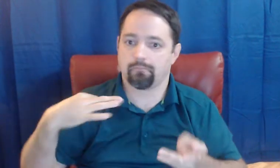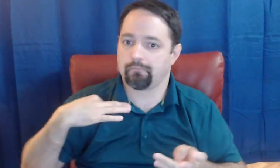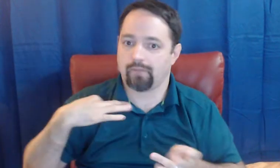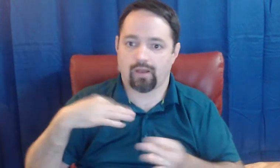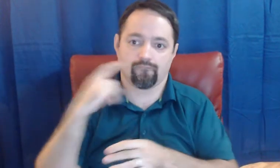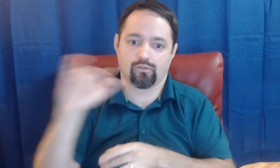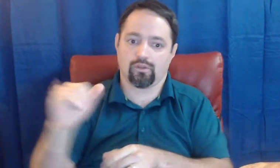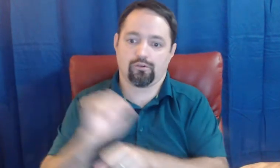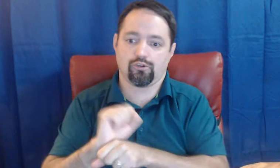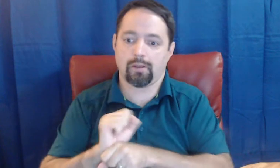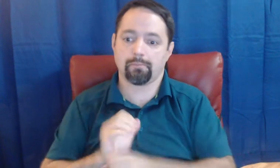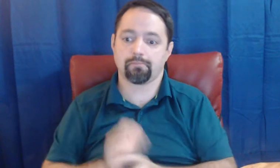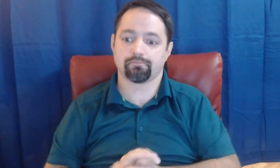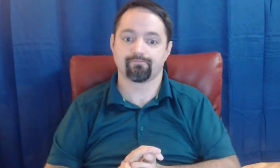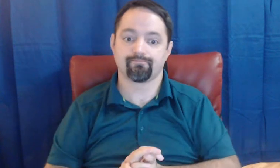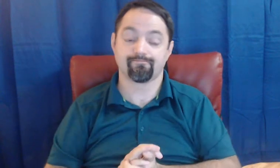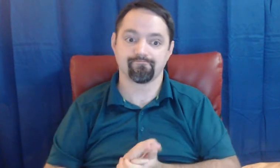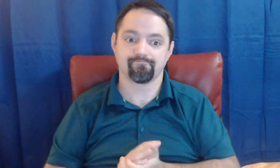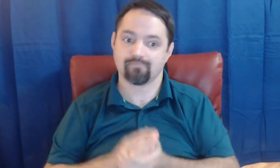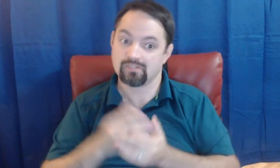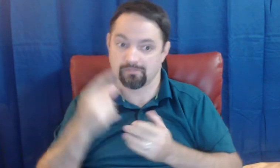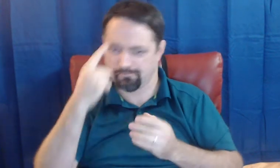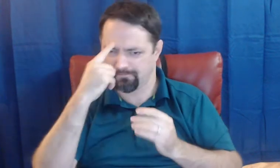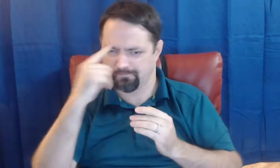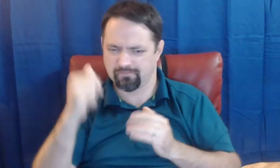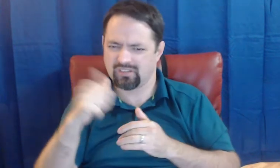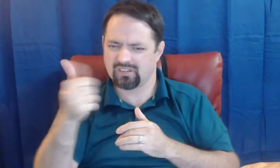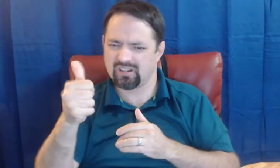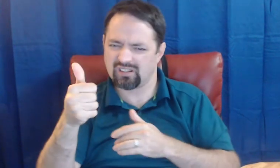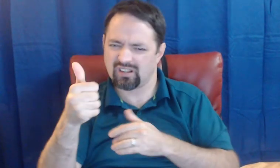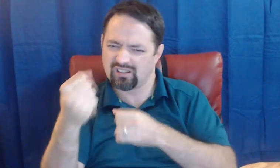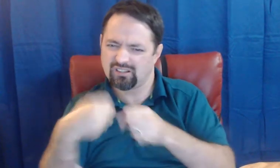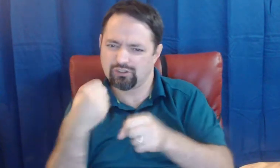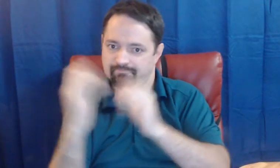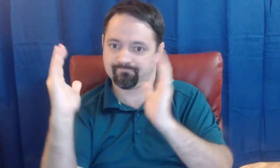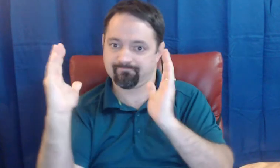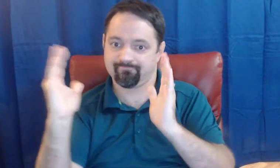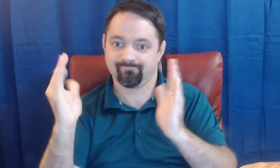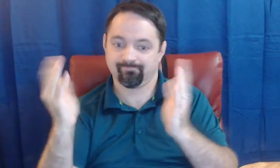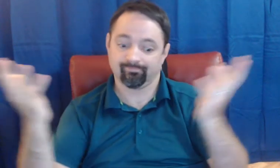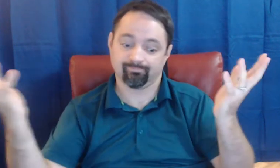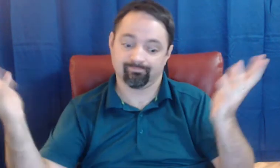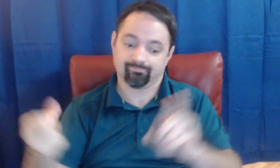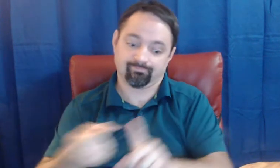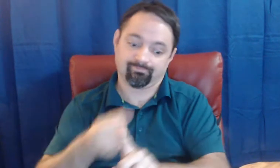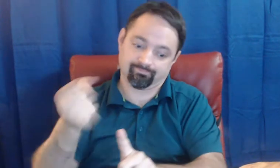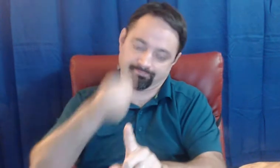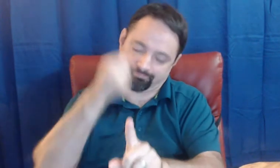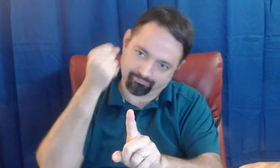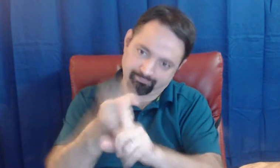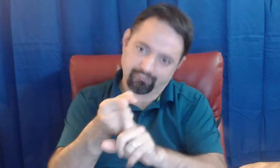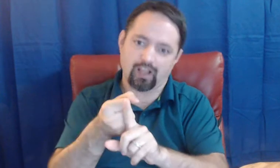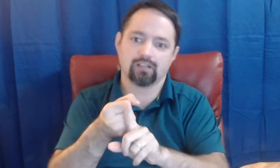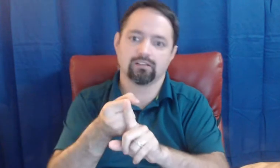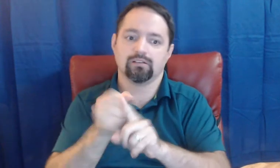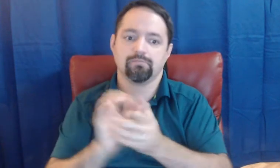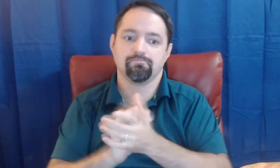think 10 years, that's a big impact